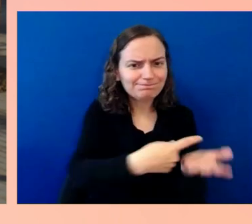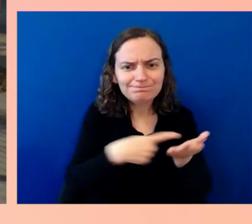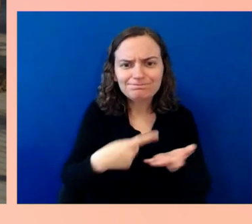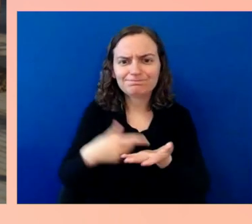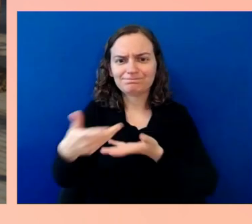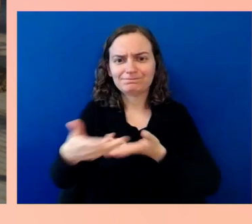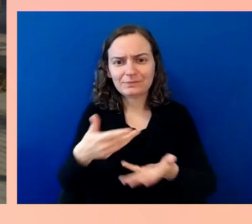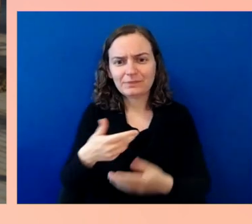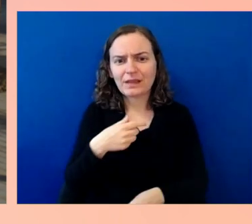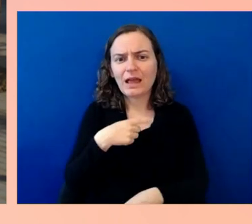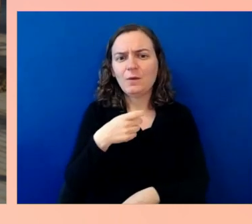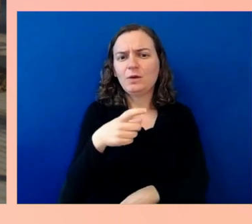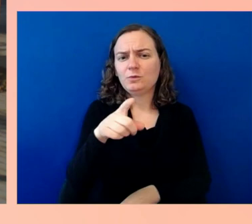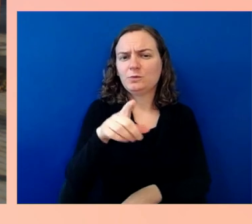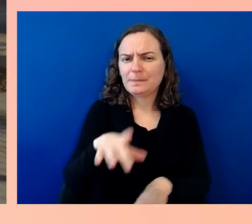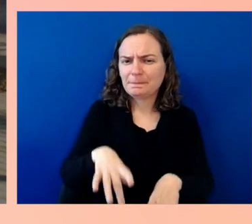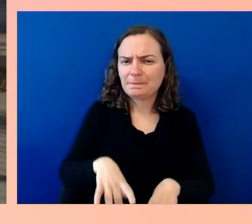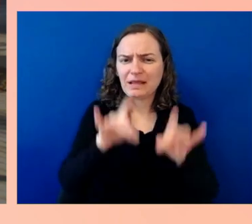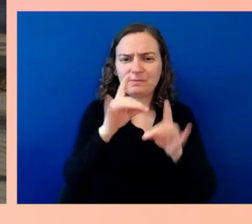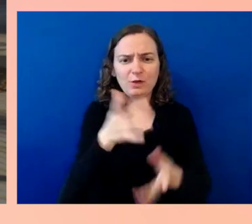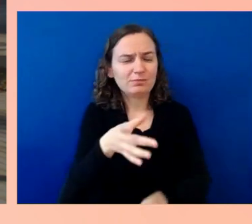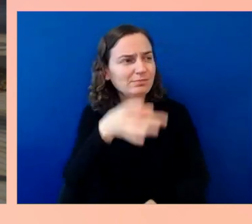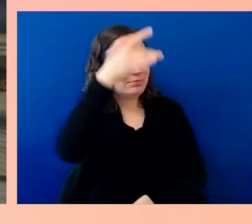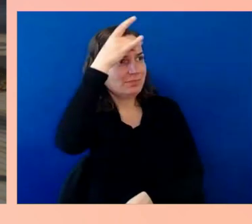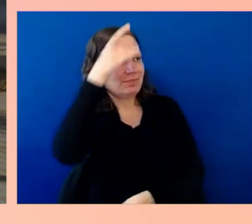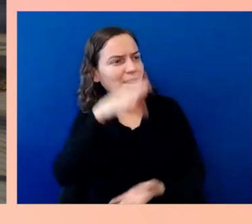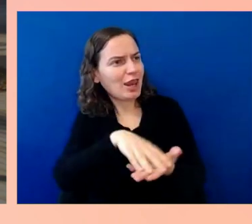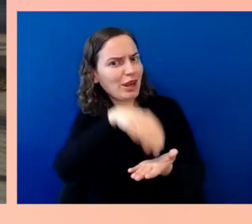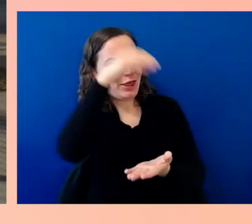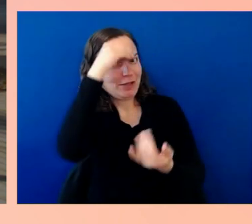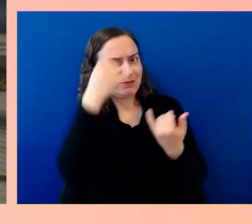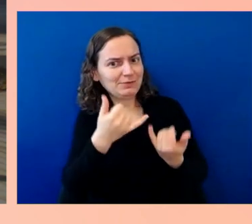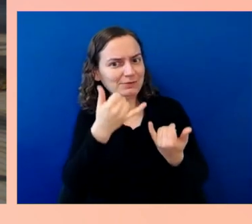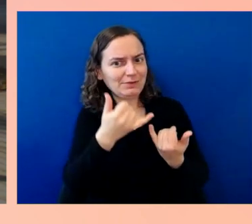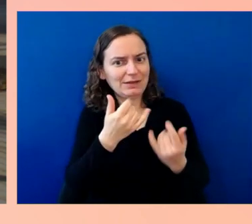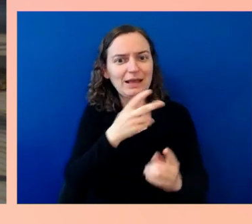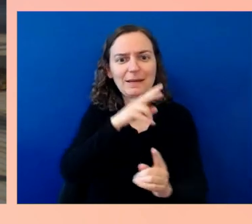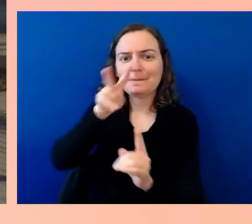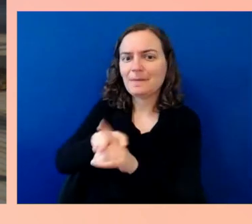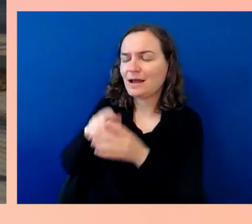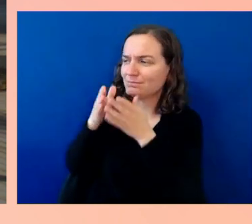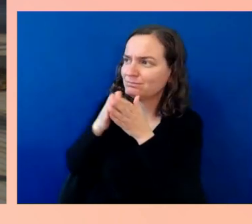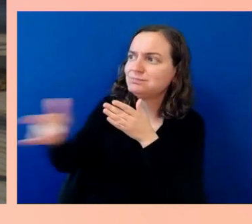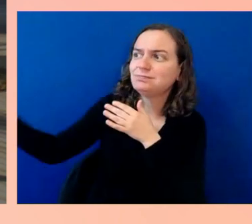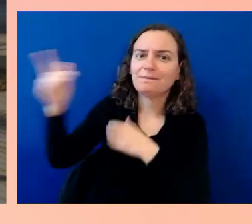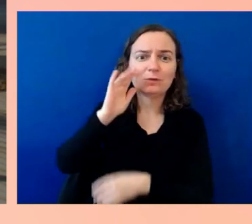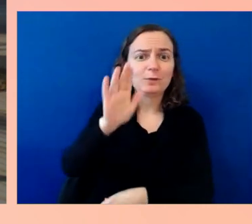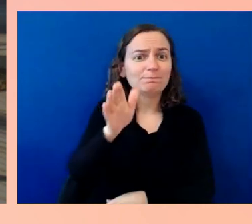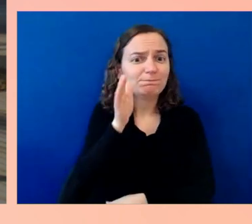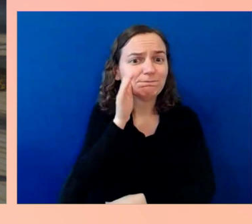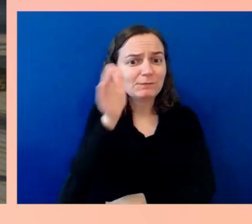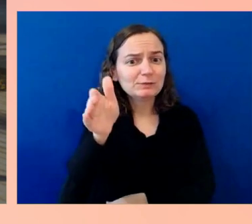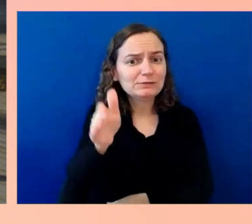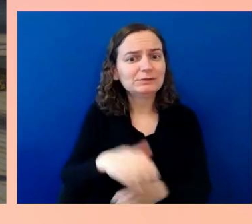what you heard today and explore it further, and take it to action, and do something with it.